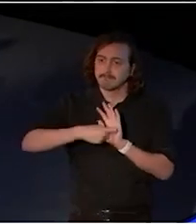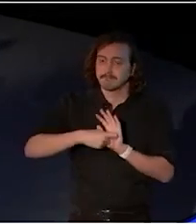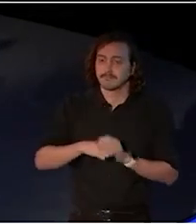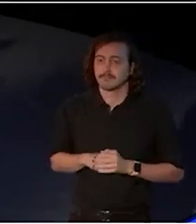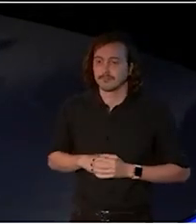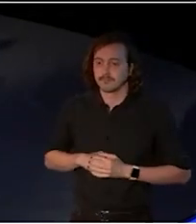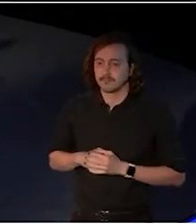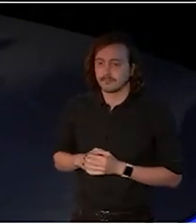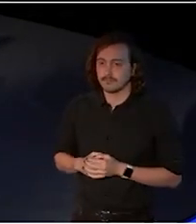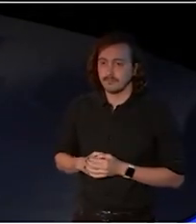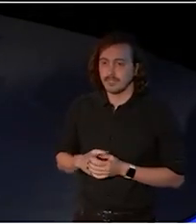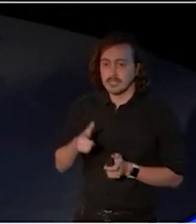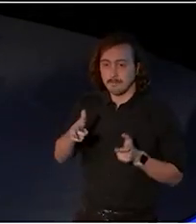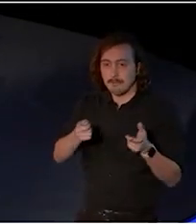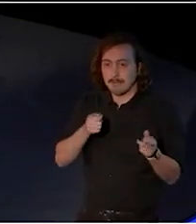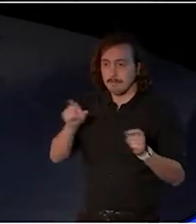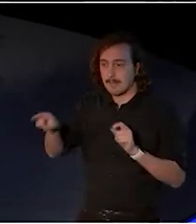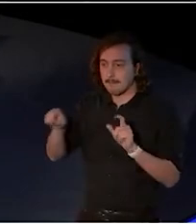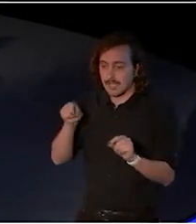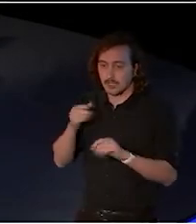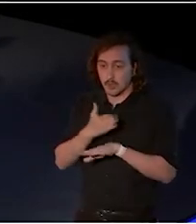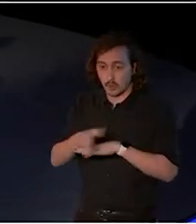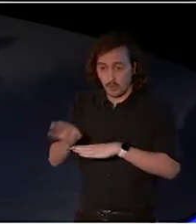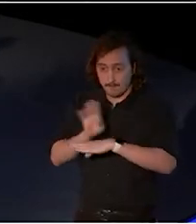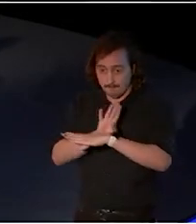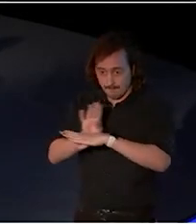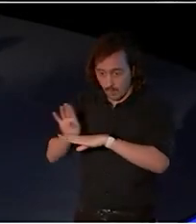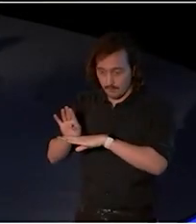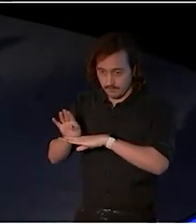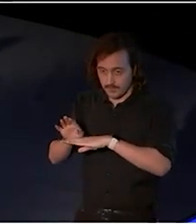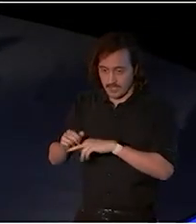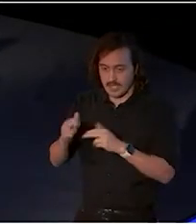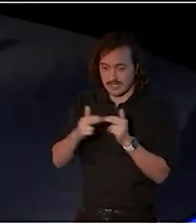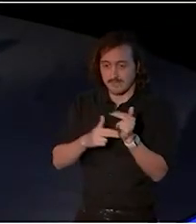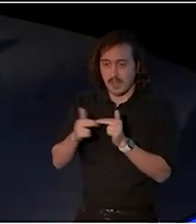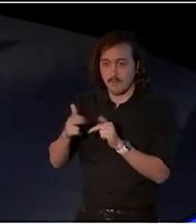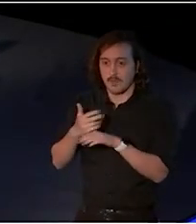board and the development of a new investment framework.